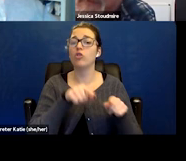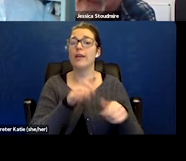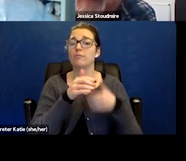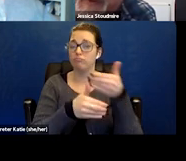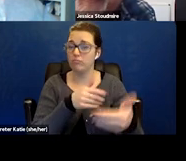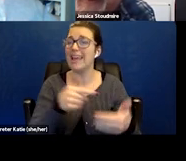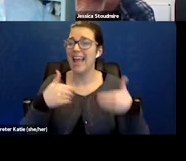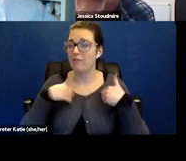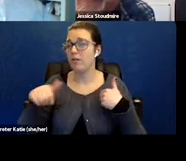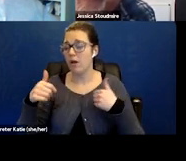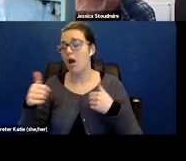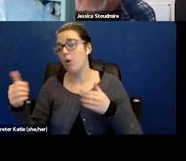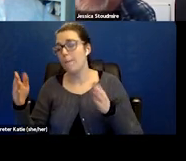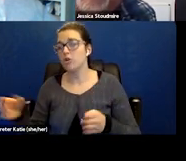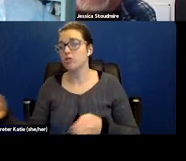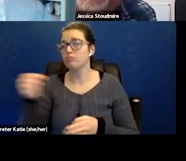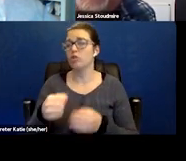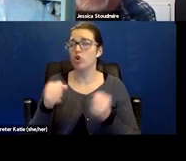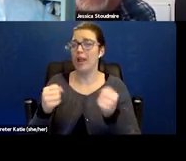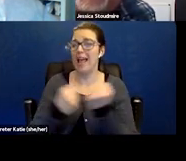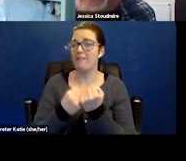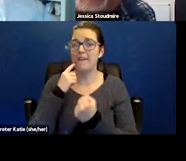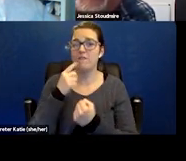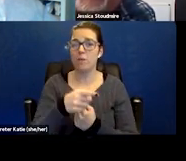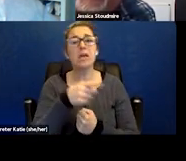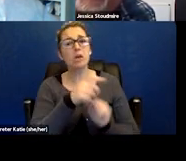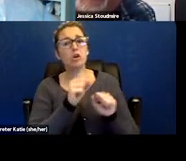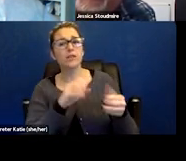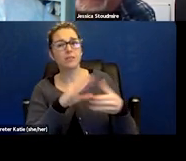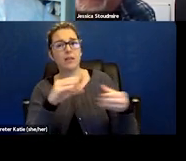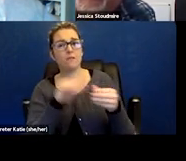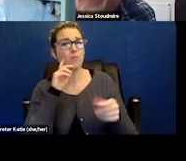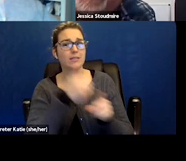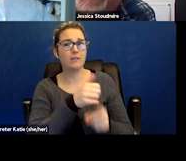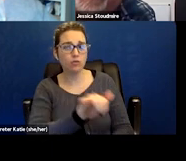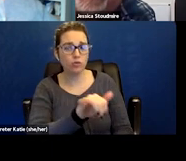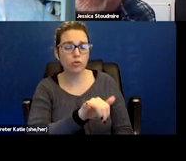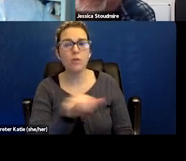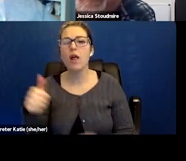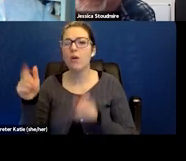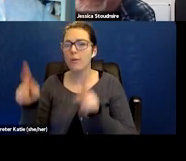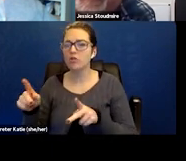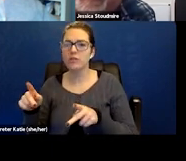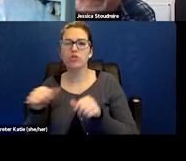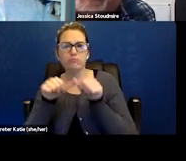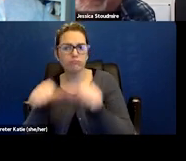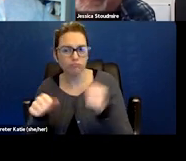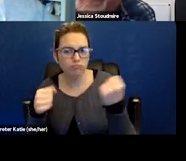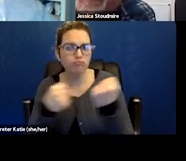but someone who could advocate for him, continue to push for him, go above and beyond